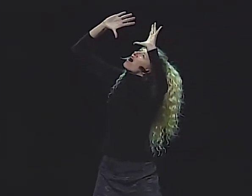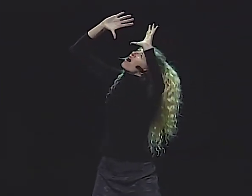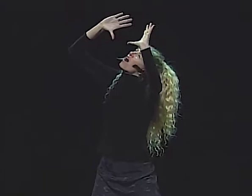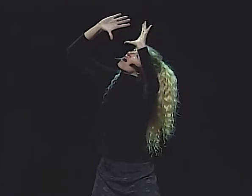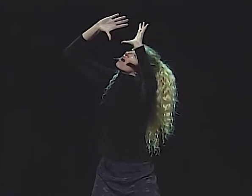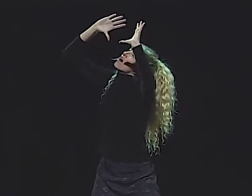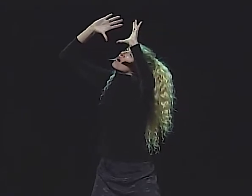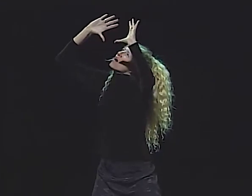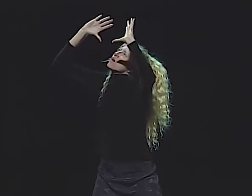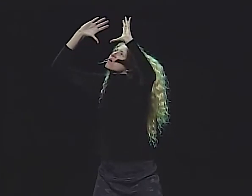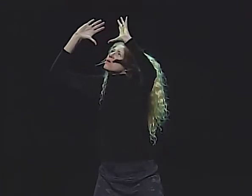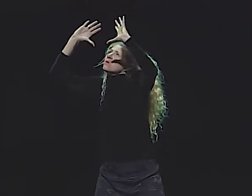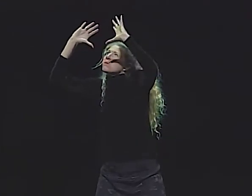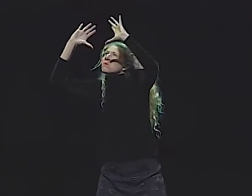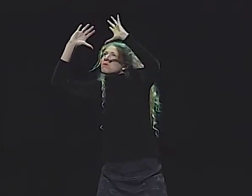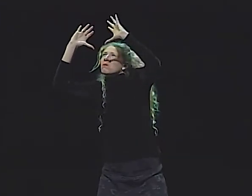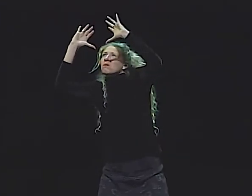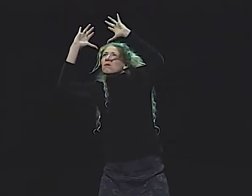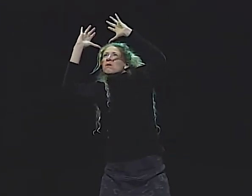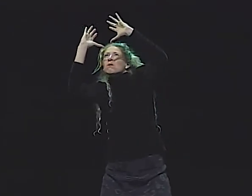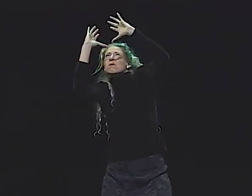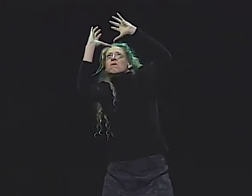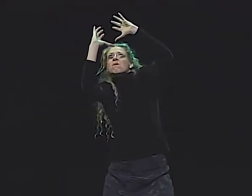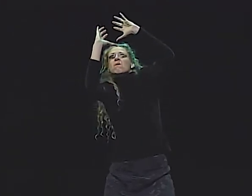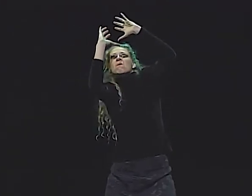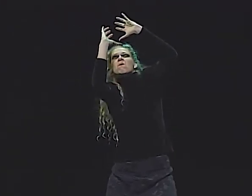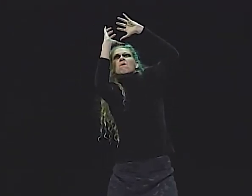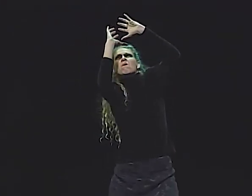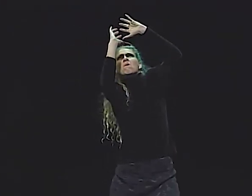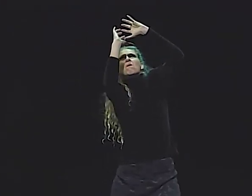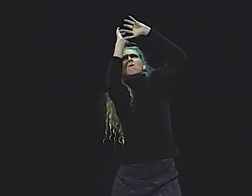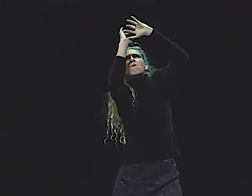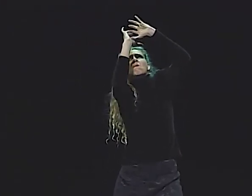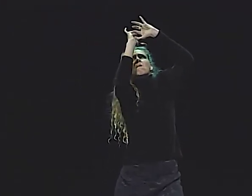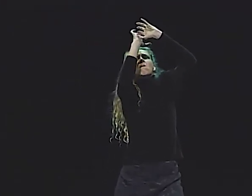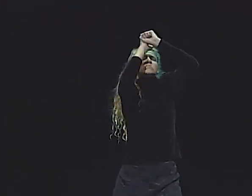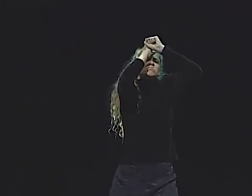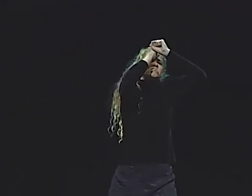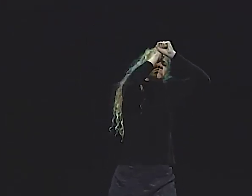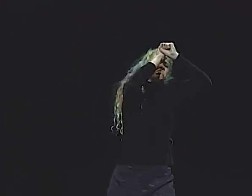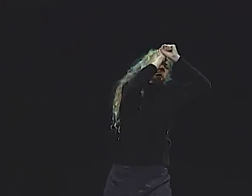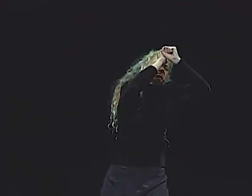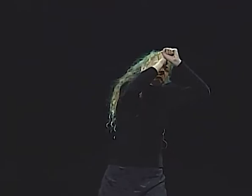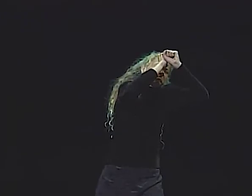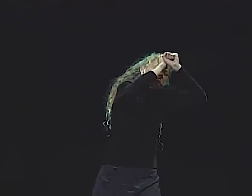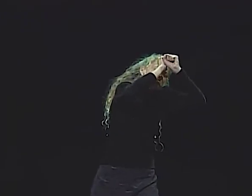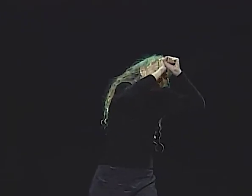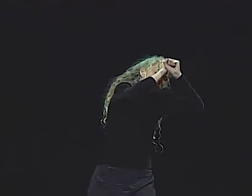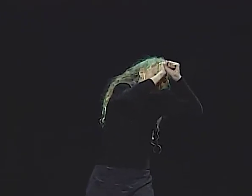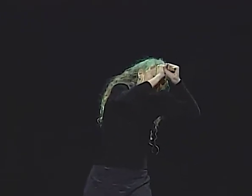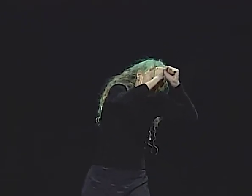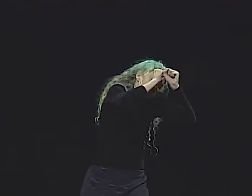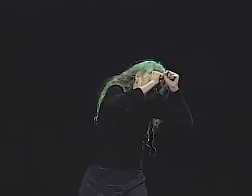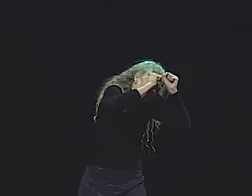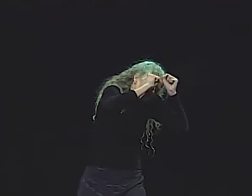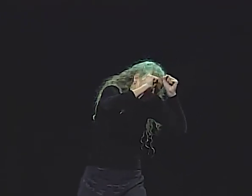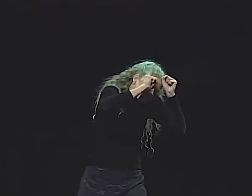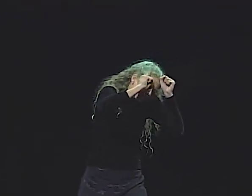WAS GOING BACK AND BACK AND BACK, BACK AS IF SHE WAS GOING BACK TO THE WOMB AGAIN.